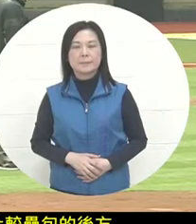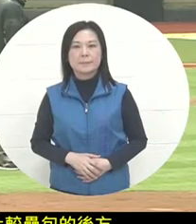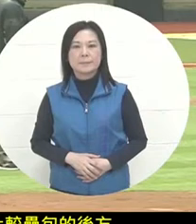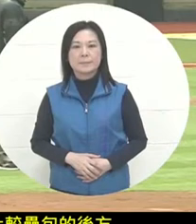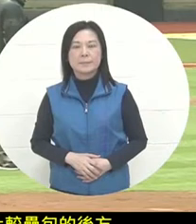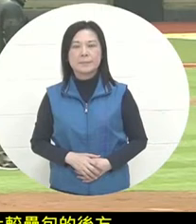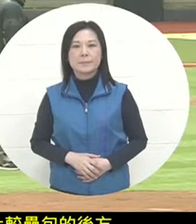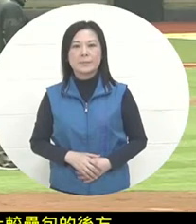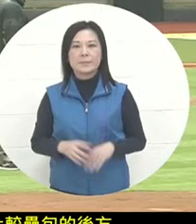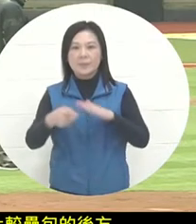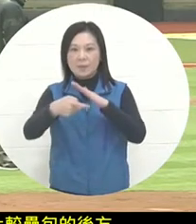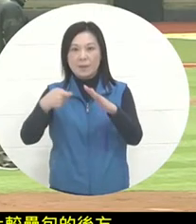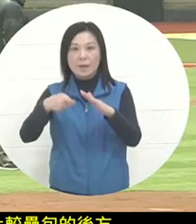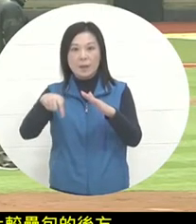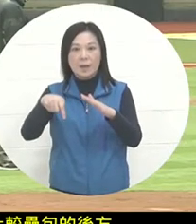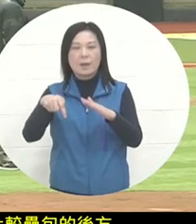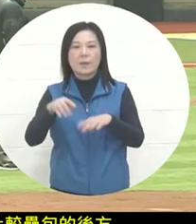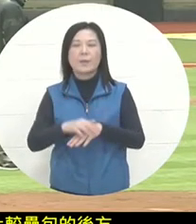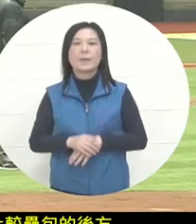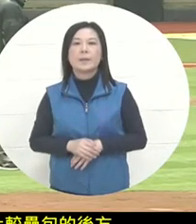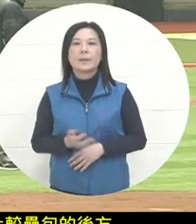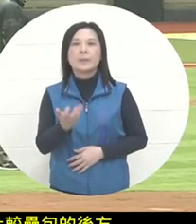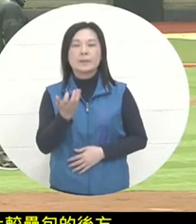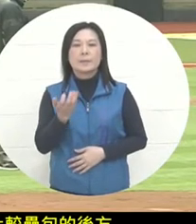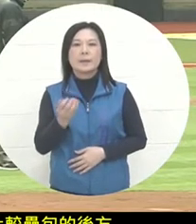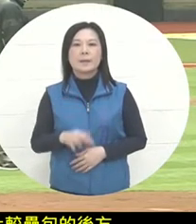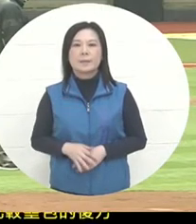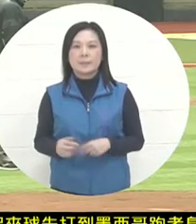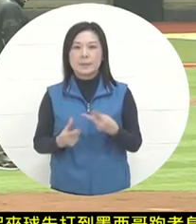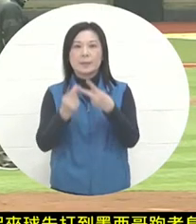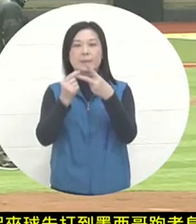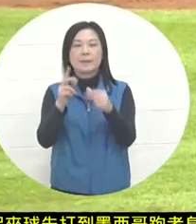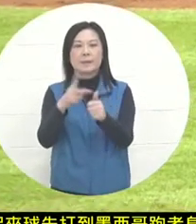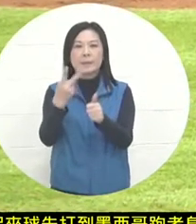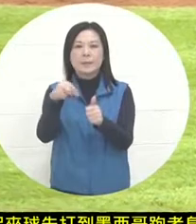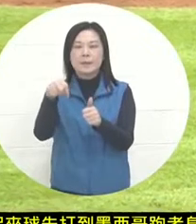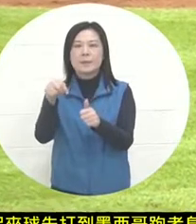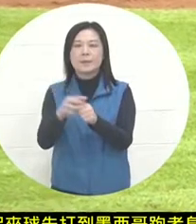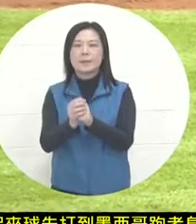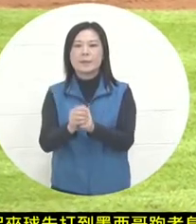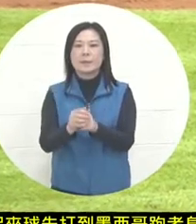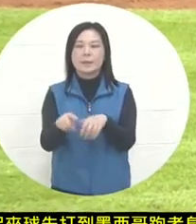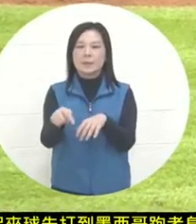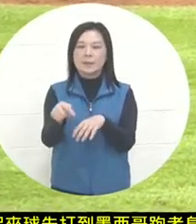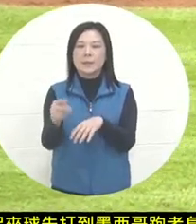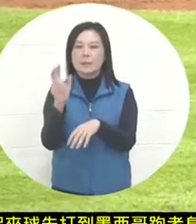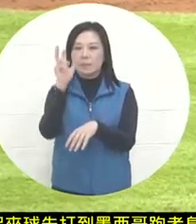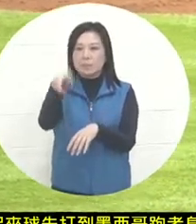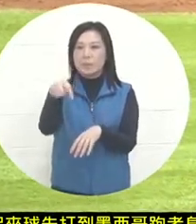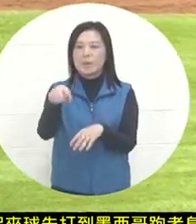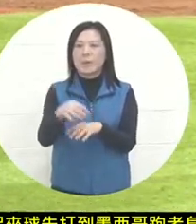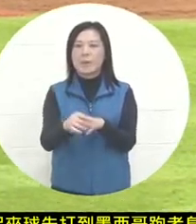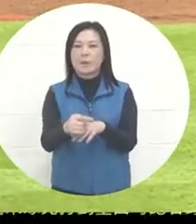but when I hit the bases, Anderson had just thrown out the first pitch of the duel with Garcia, who was second. Good ball